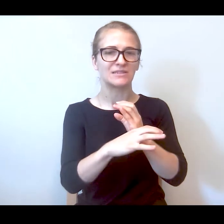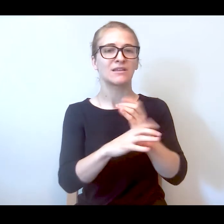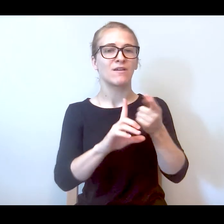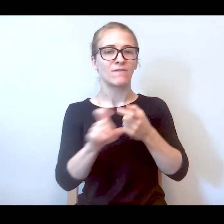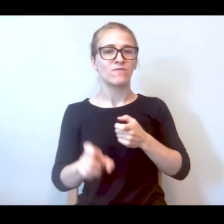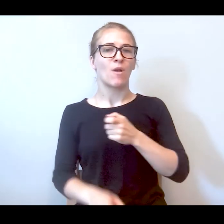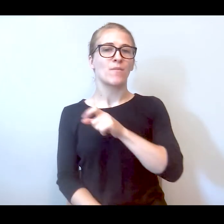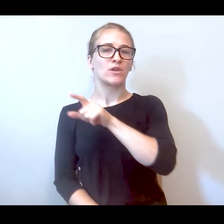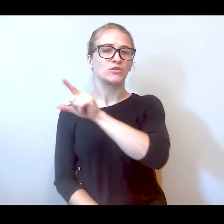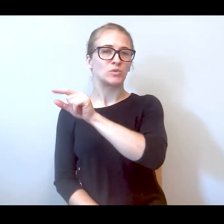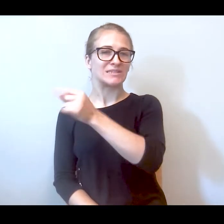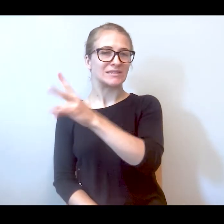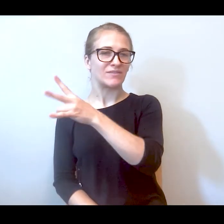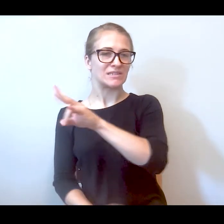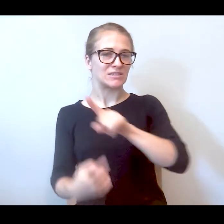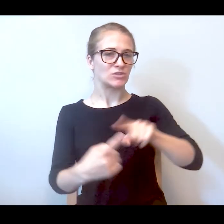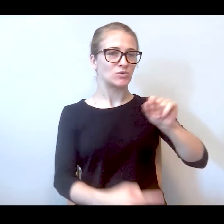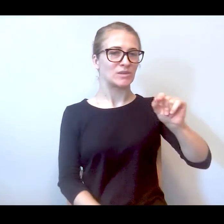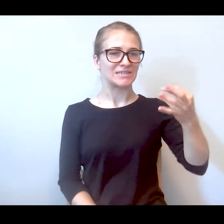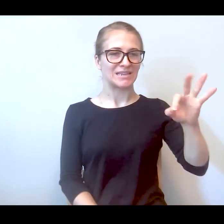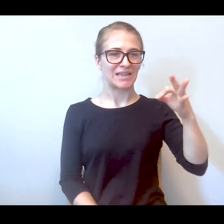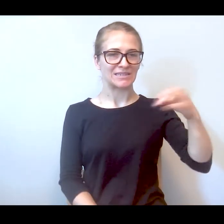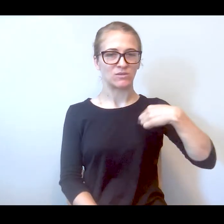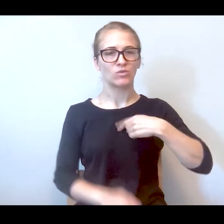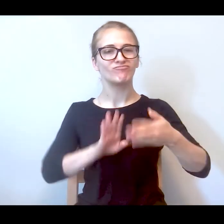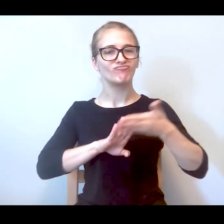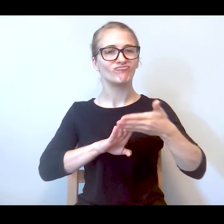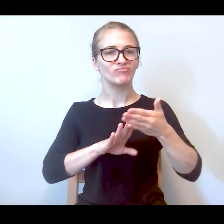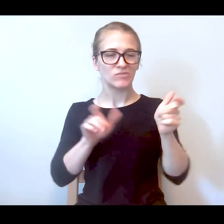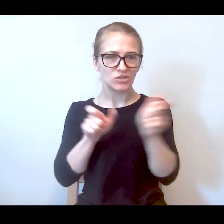2017 and 2019 we ran a very small and hyper-local